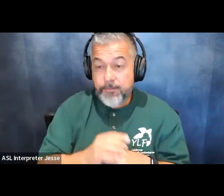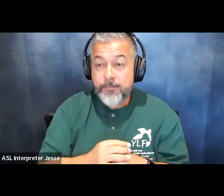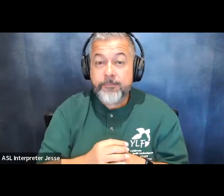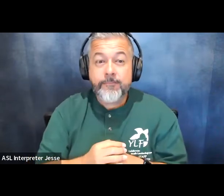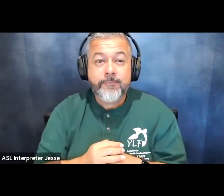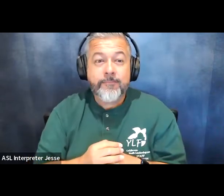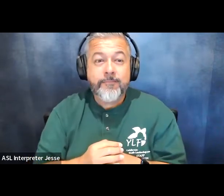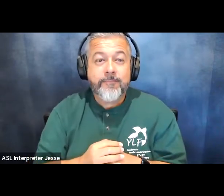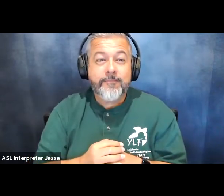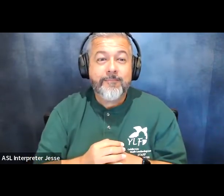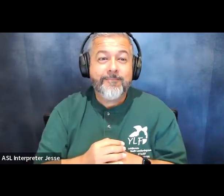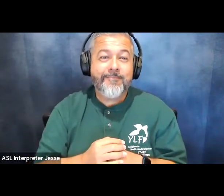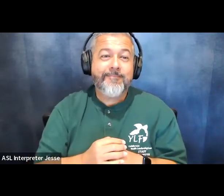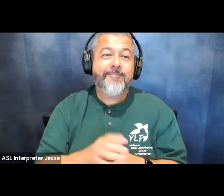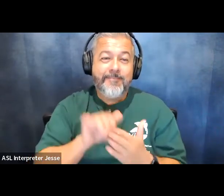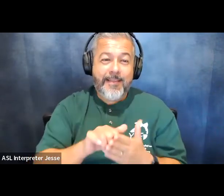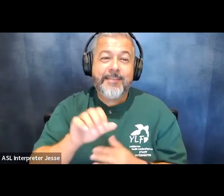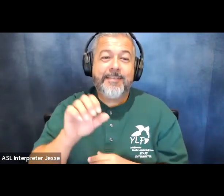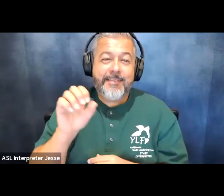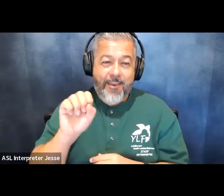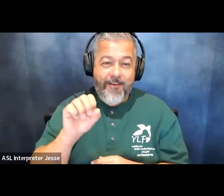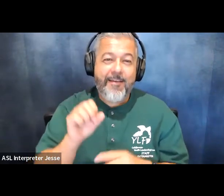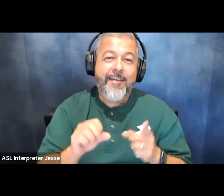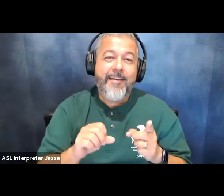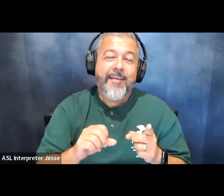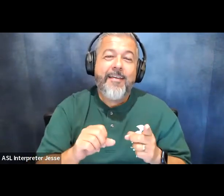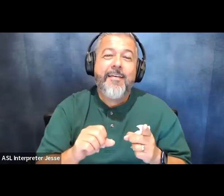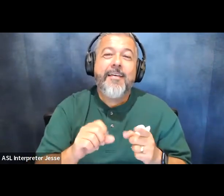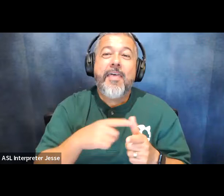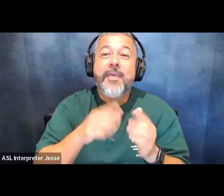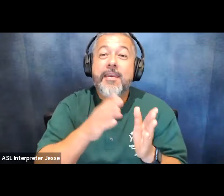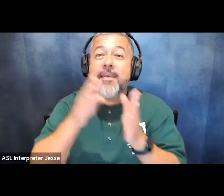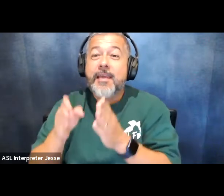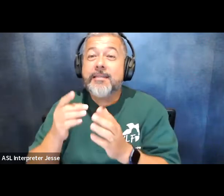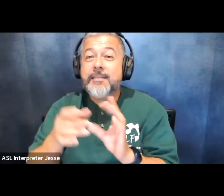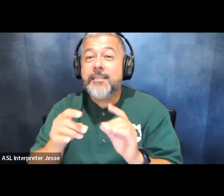right now i believe that's sarah so next to that it says view options and if you click on annotate